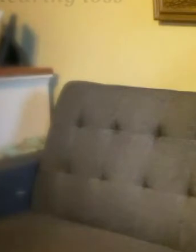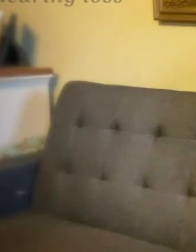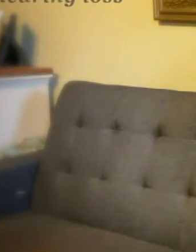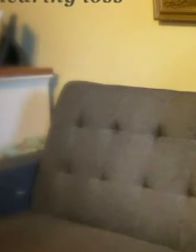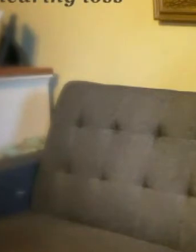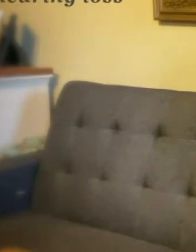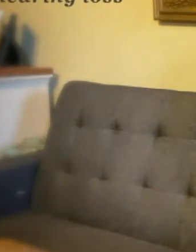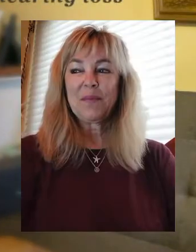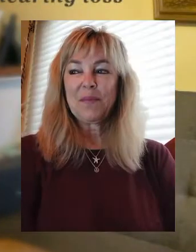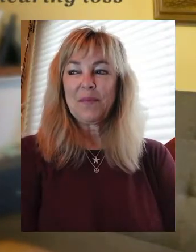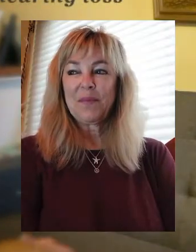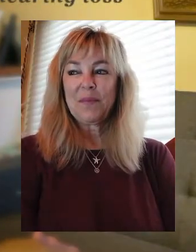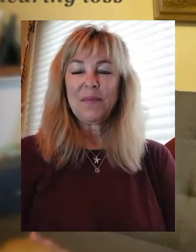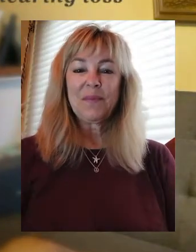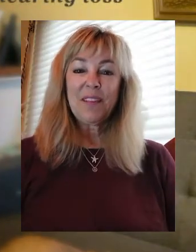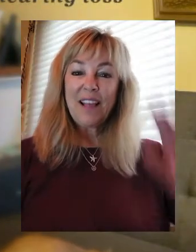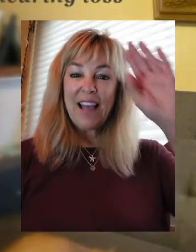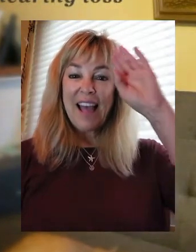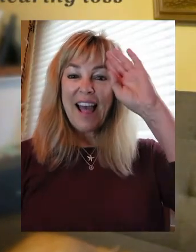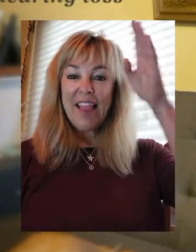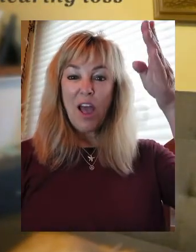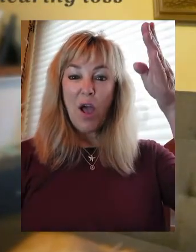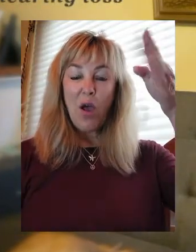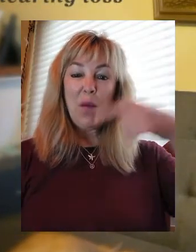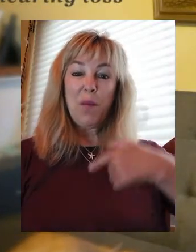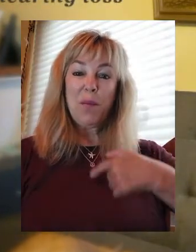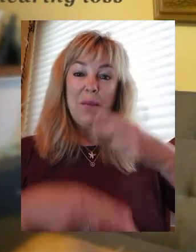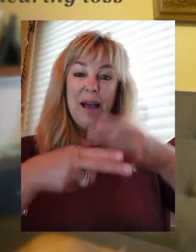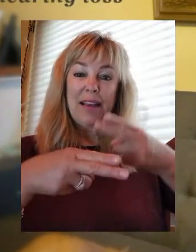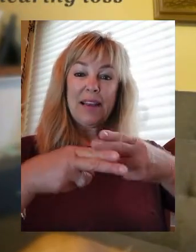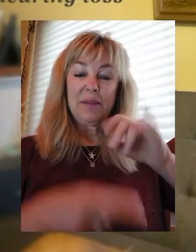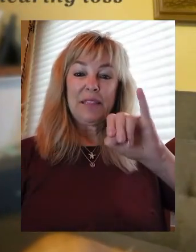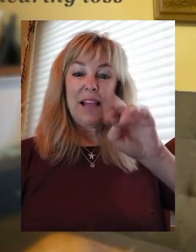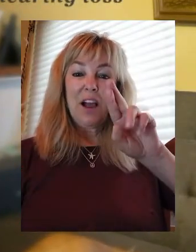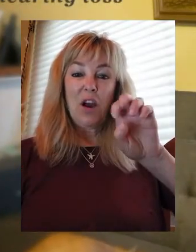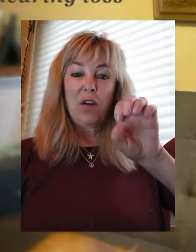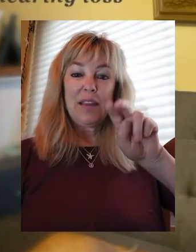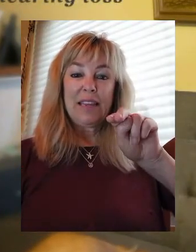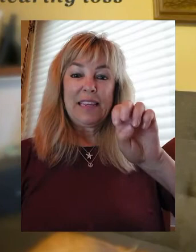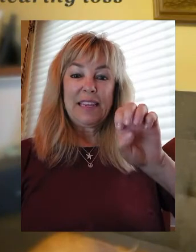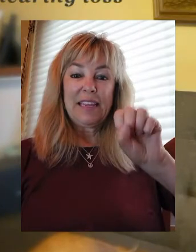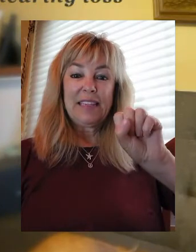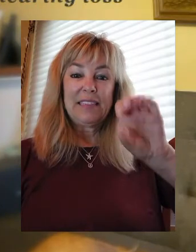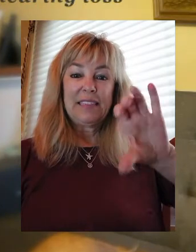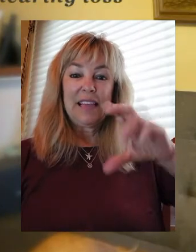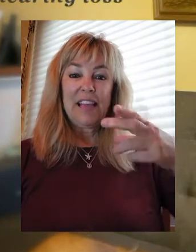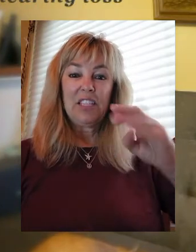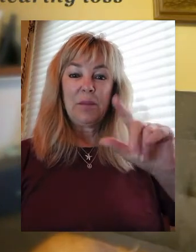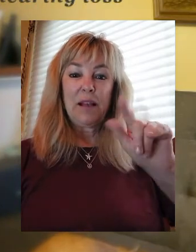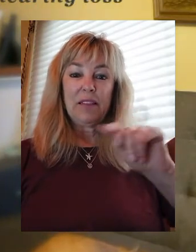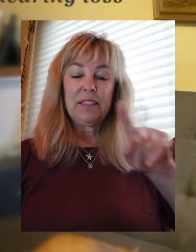Hello, My name is Irene Schmalz I work at the Center for Family Involvement.